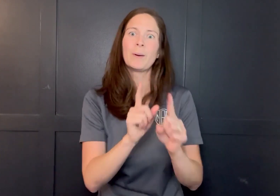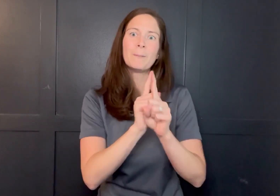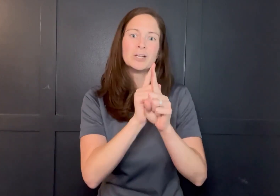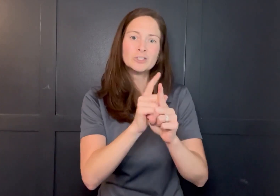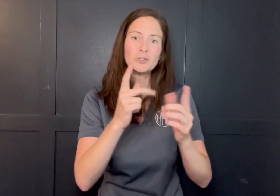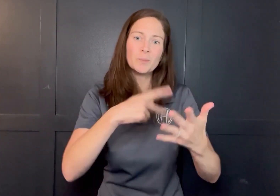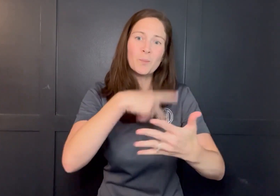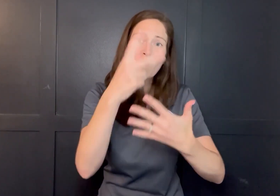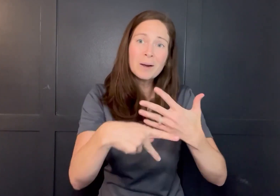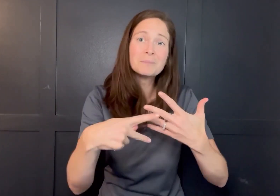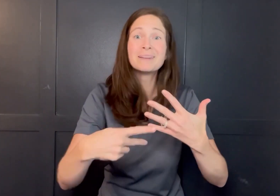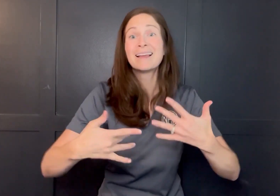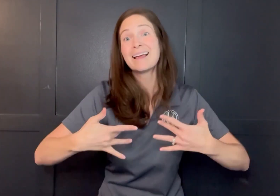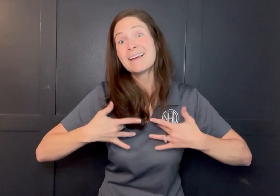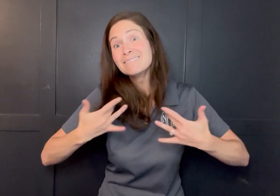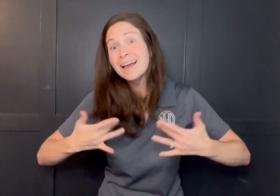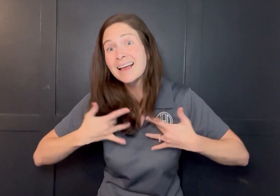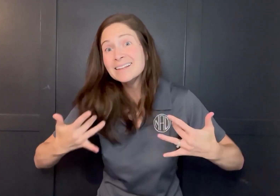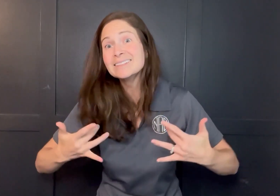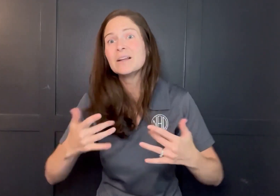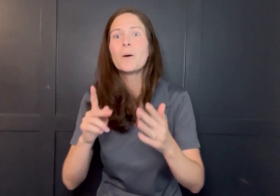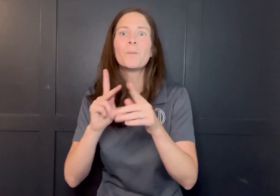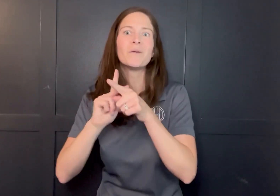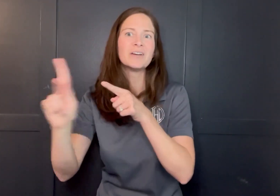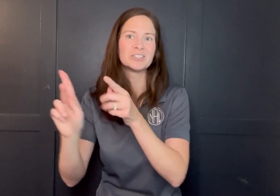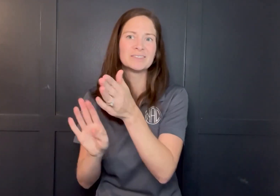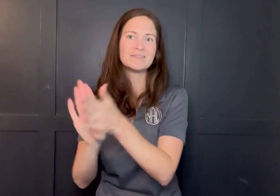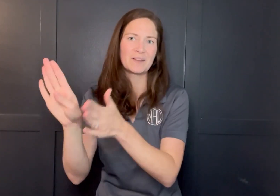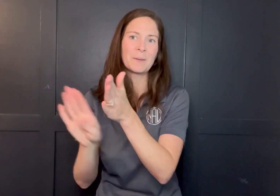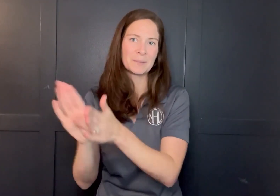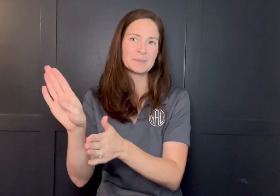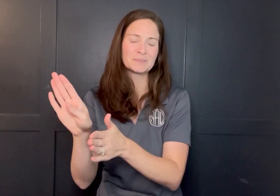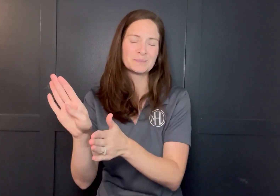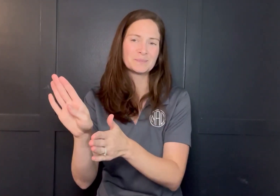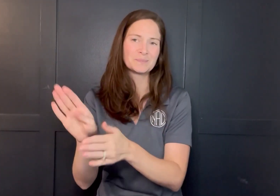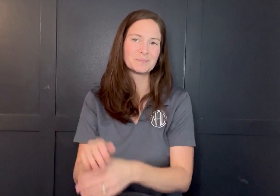the mentorship programs, events, and professional development.